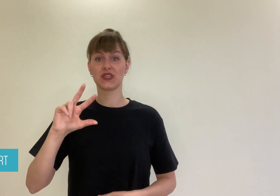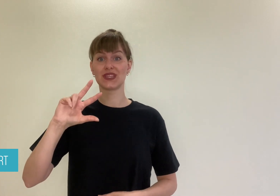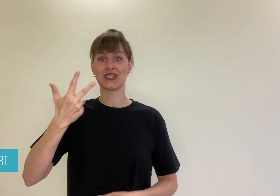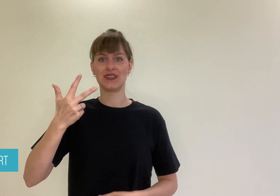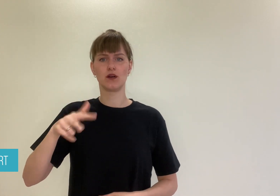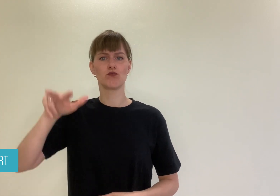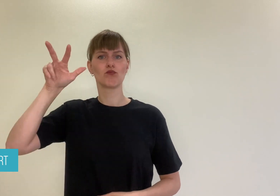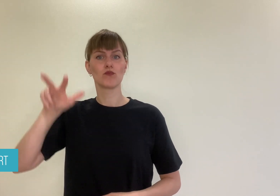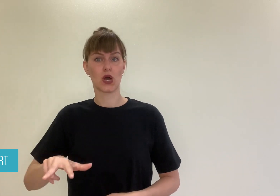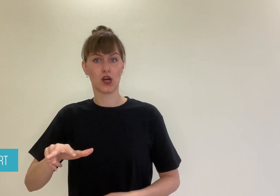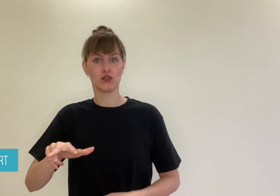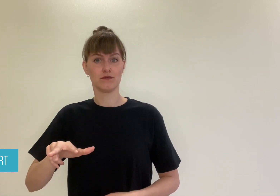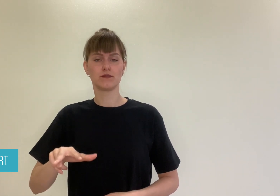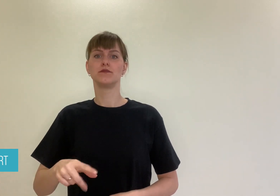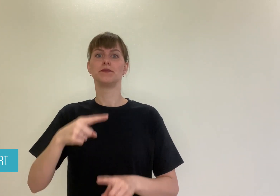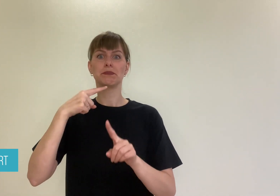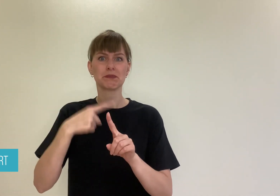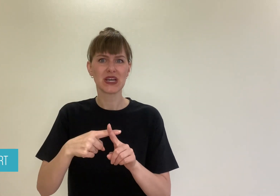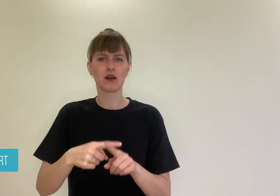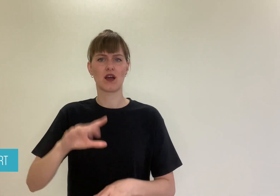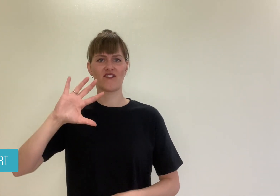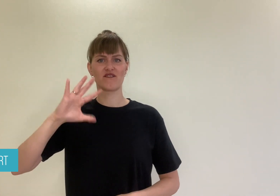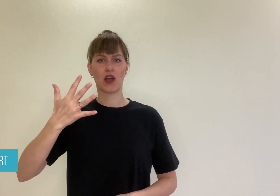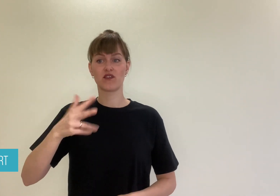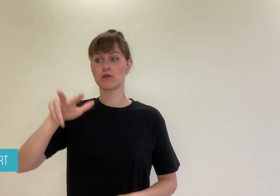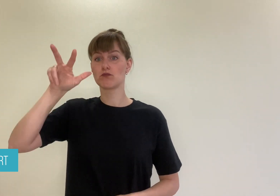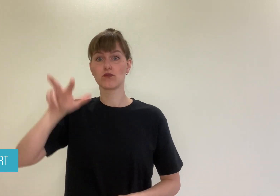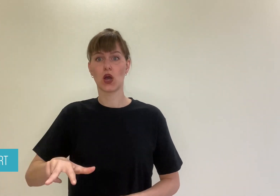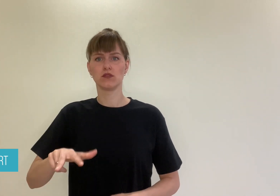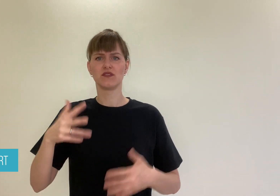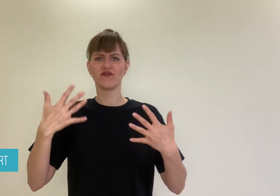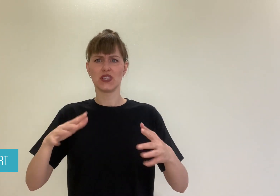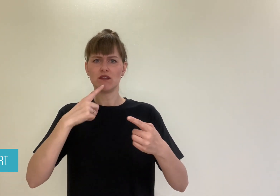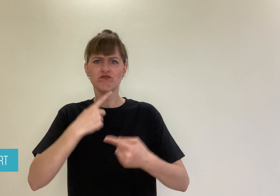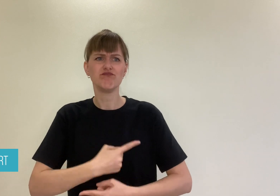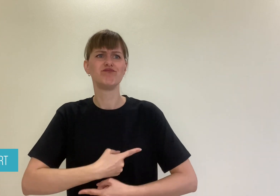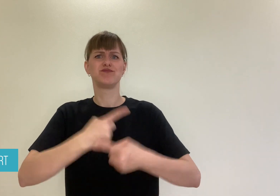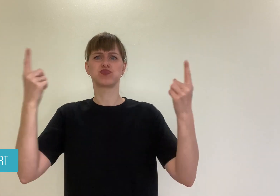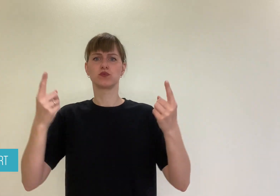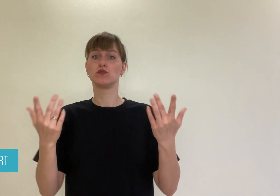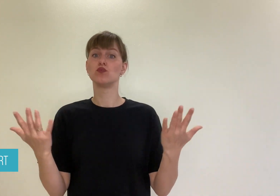on March 3, also on March 5, it became known that,